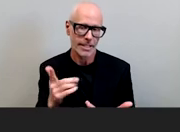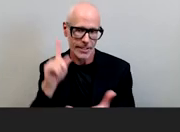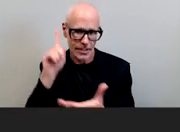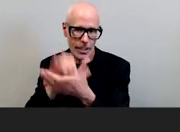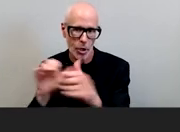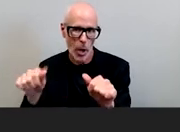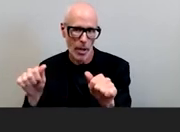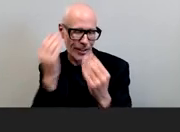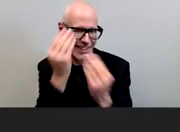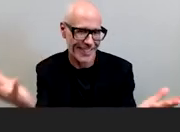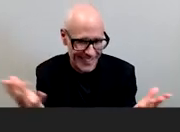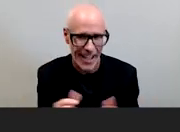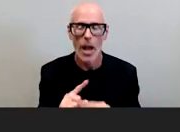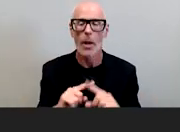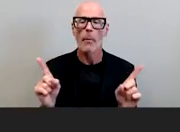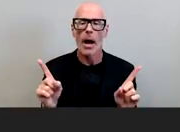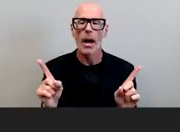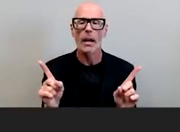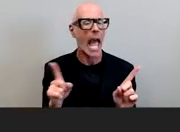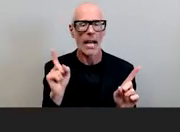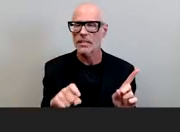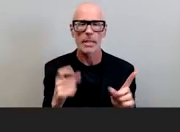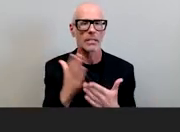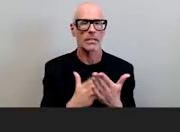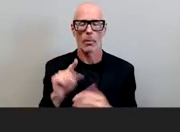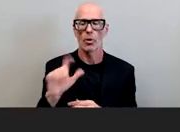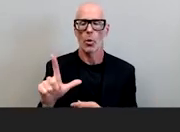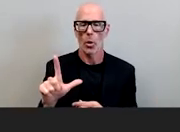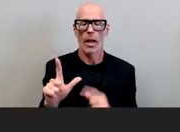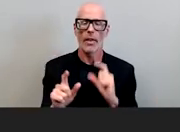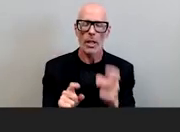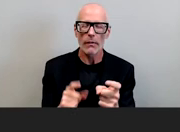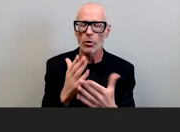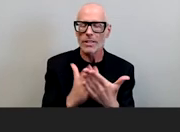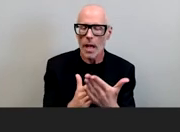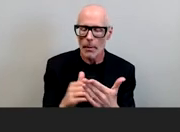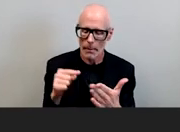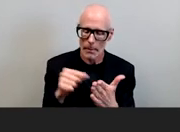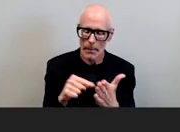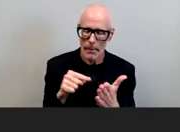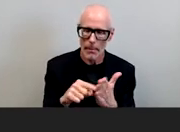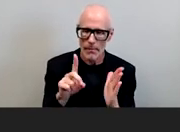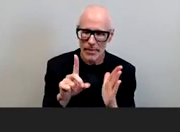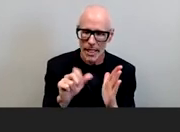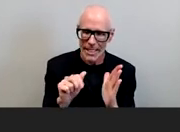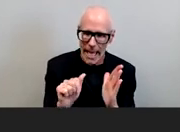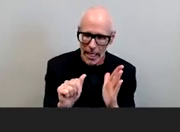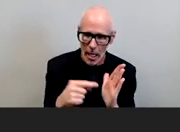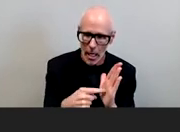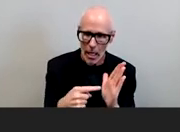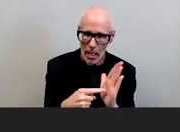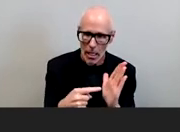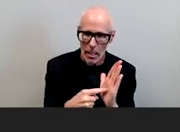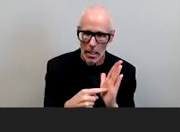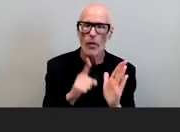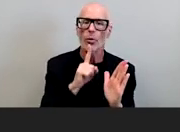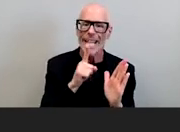saying um but it has to be a tool that will give you some data on the realities of race on the